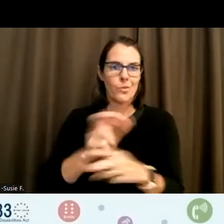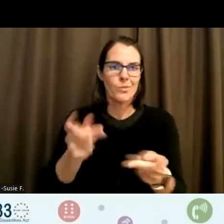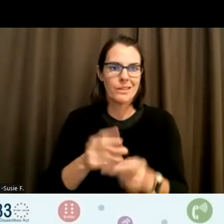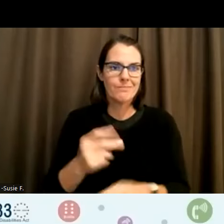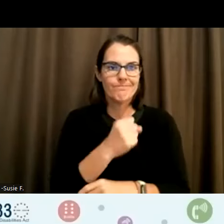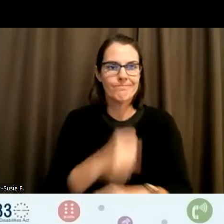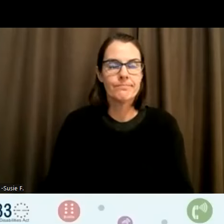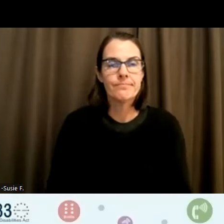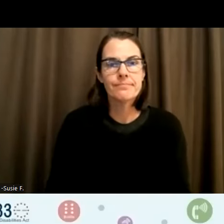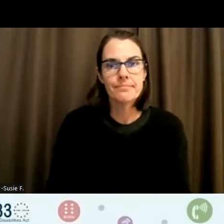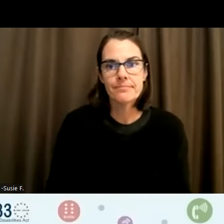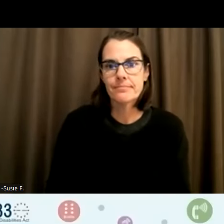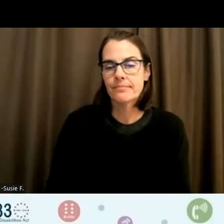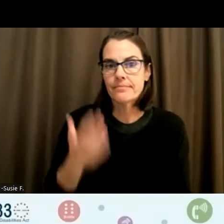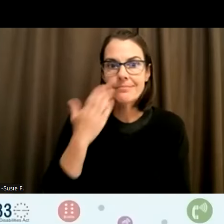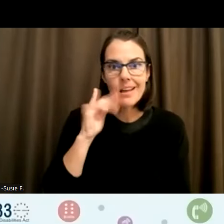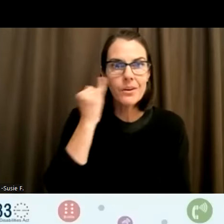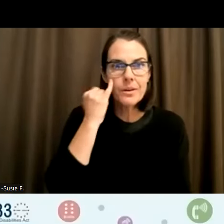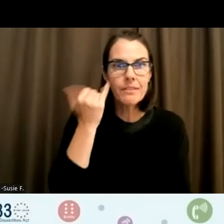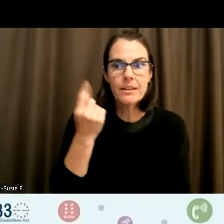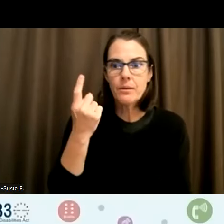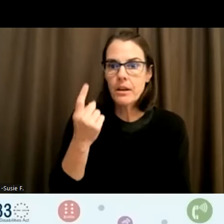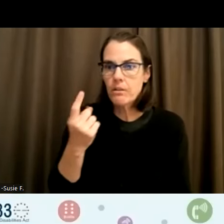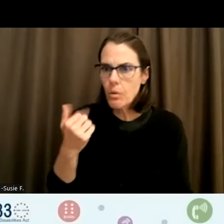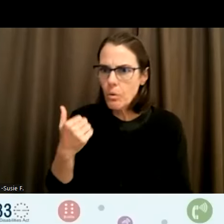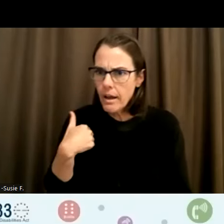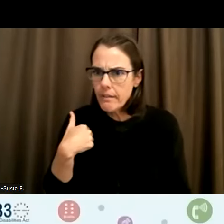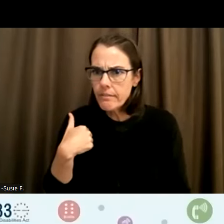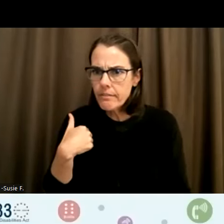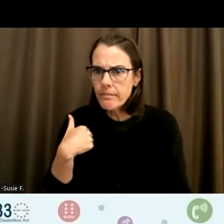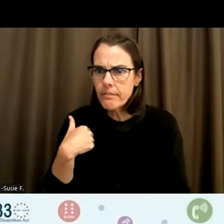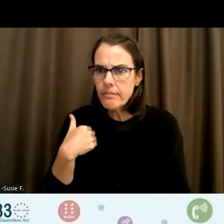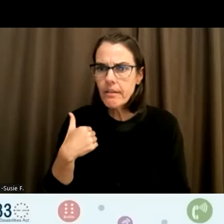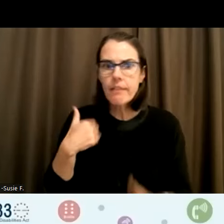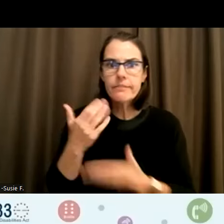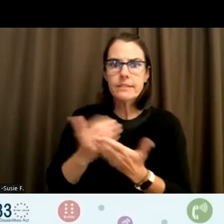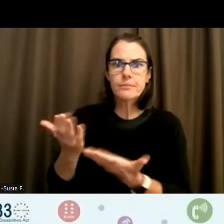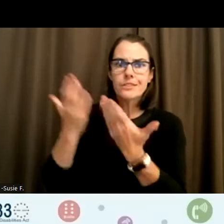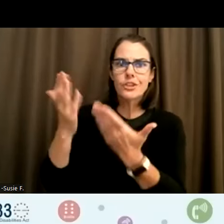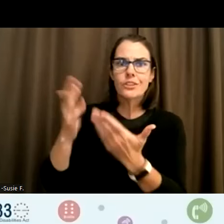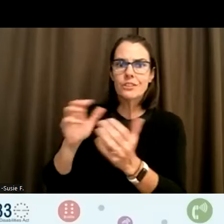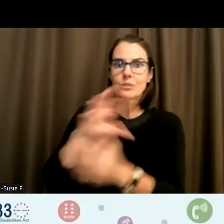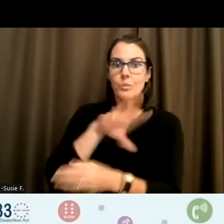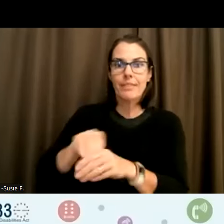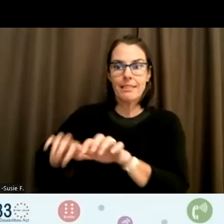I don't know if anybody from wait wait it doesn't look like we have some some suggestions off on the in the chat.